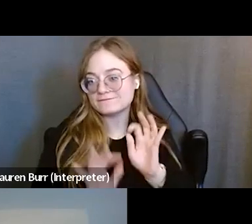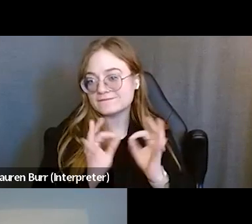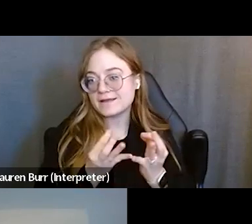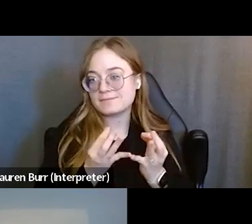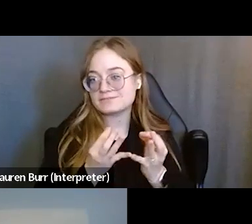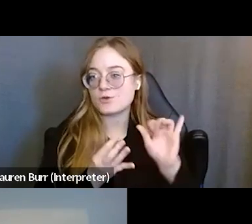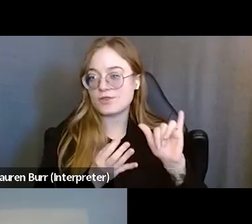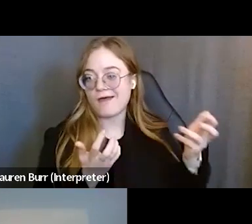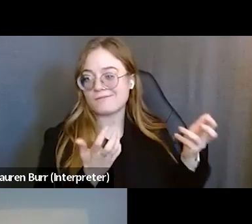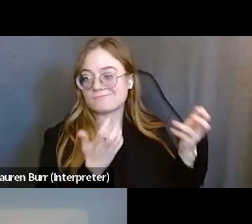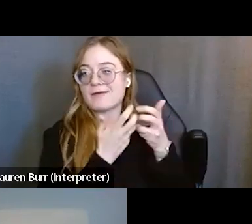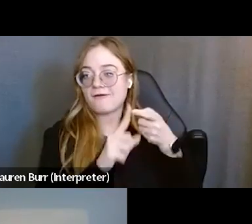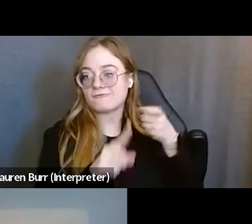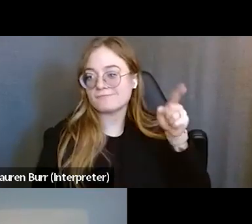Okay. Great, thank you.